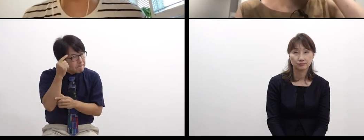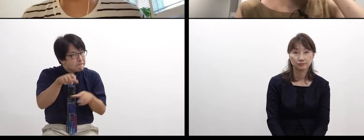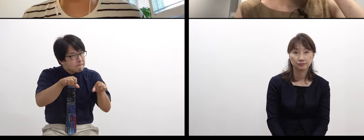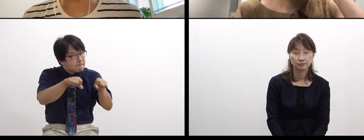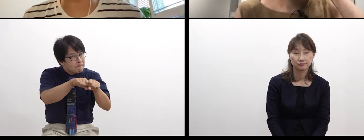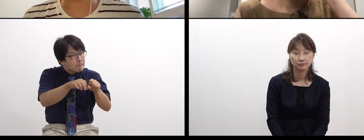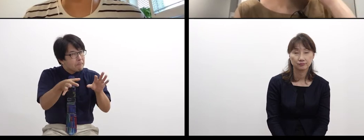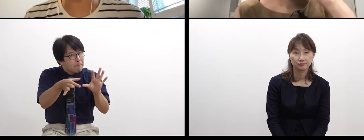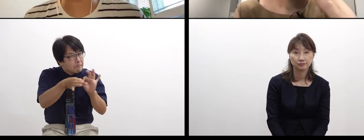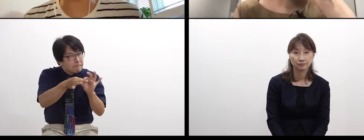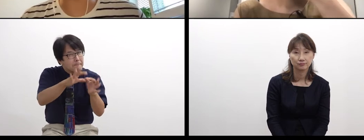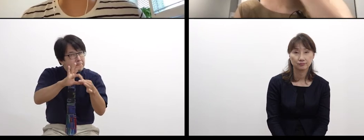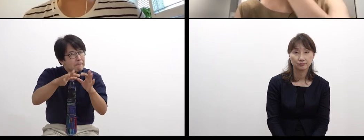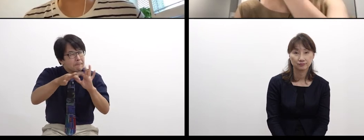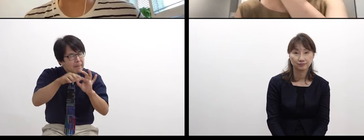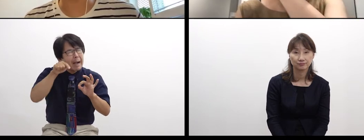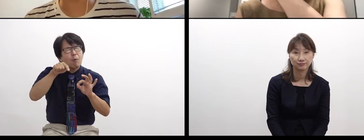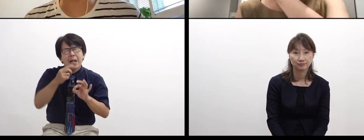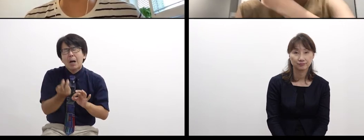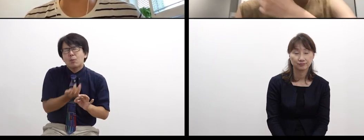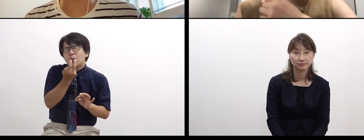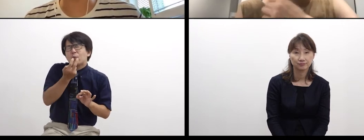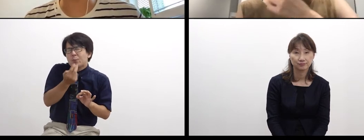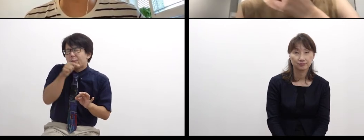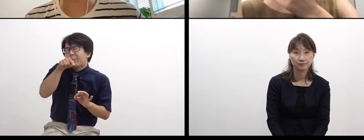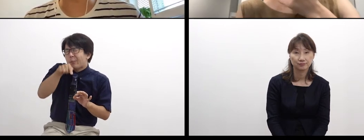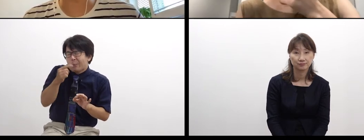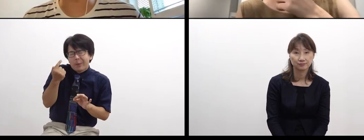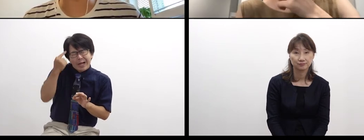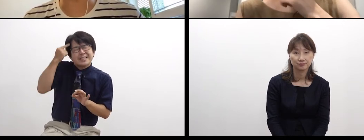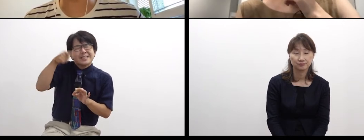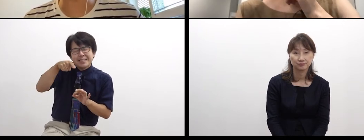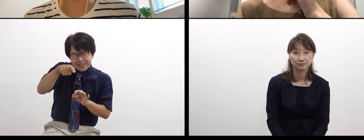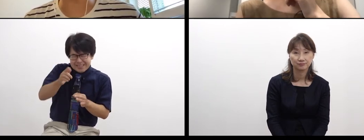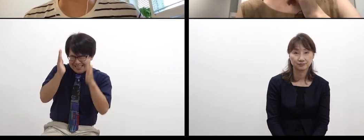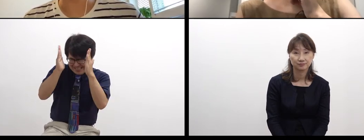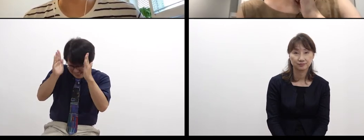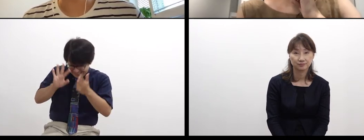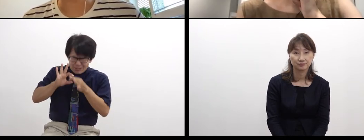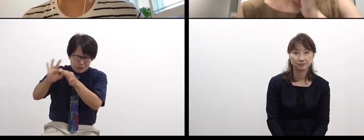and try anyway to tell my mind or feeling to others.